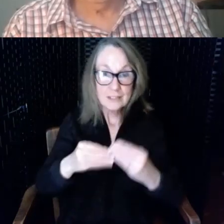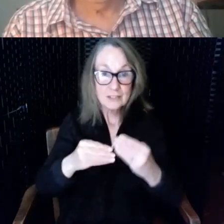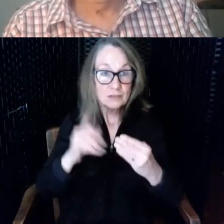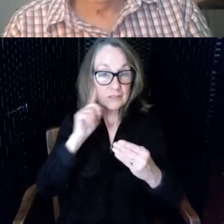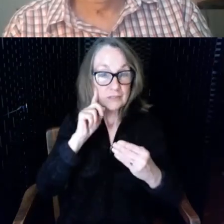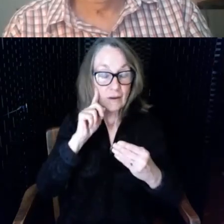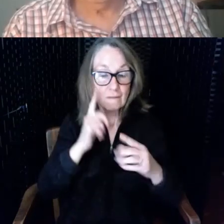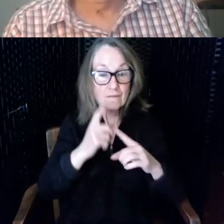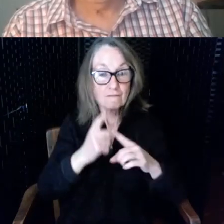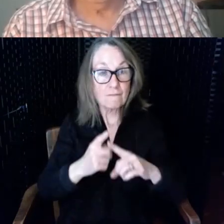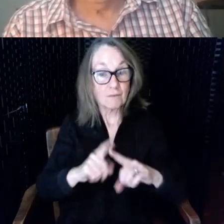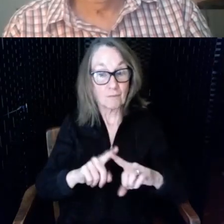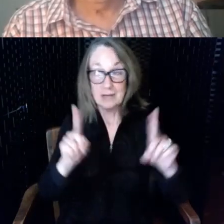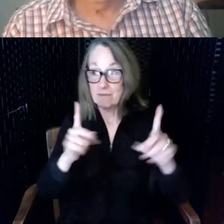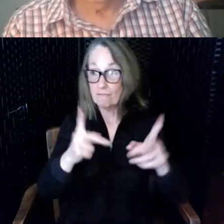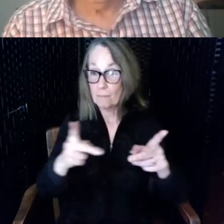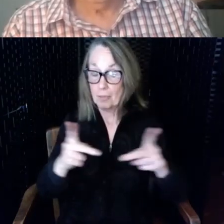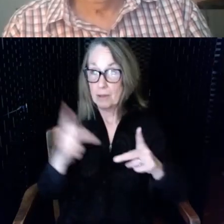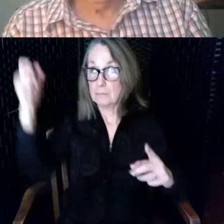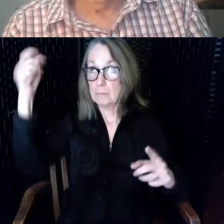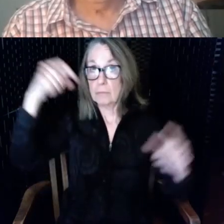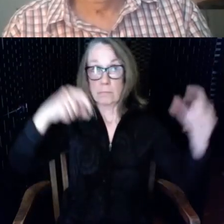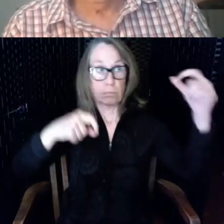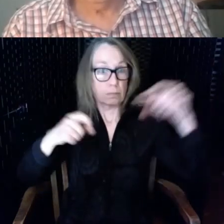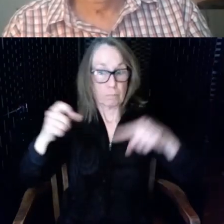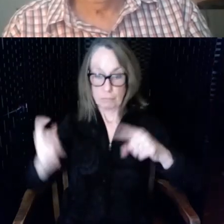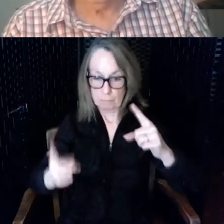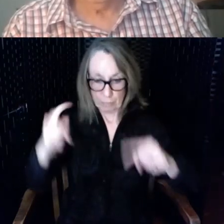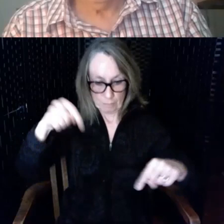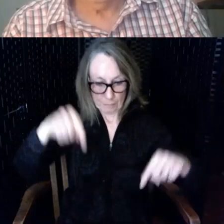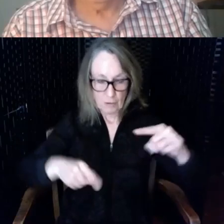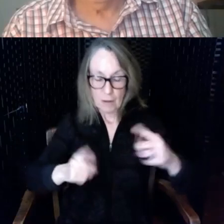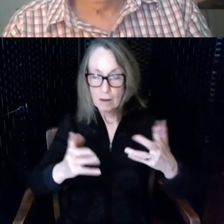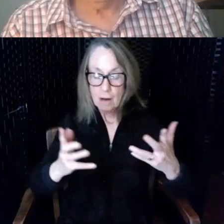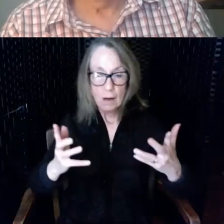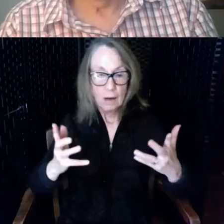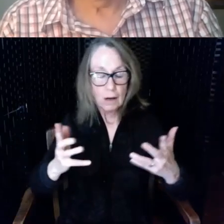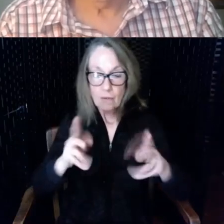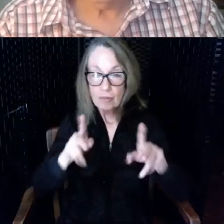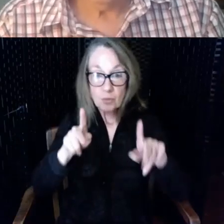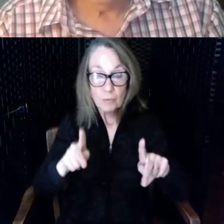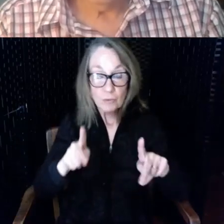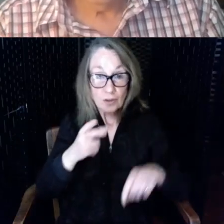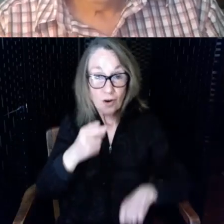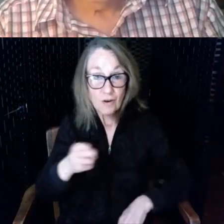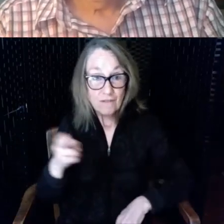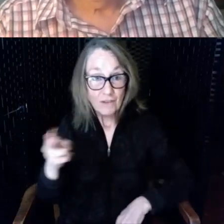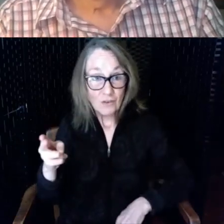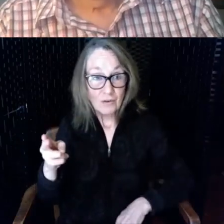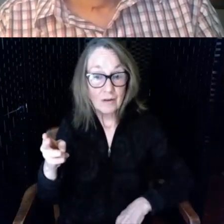and at different times so the person who is hard of hearing receives multiple